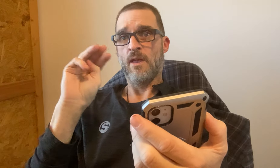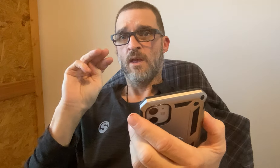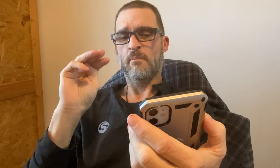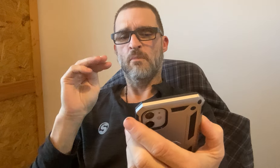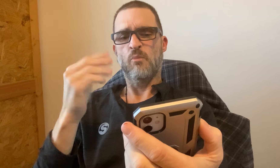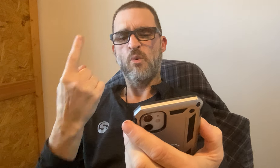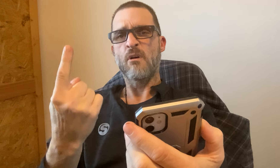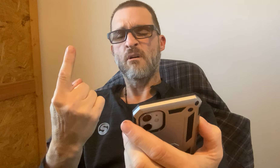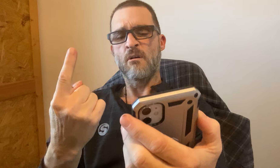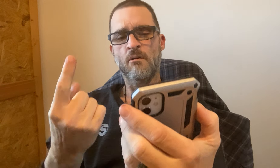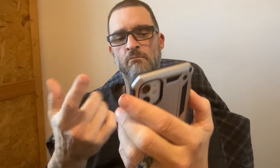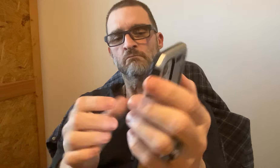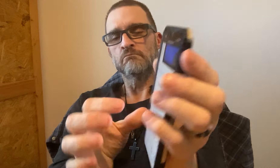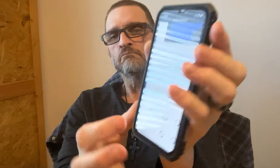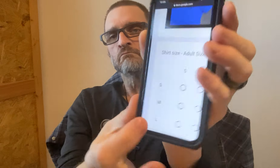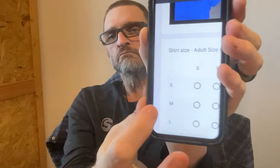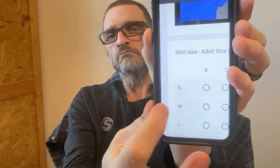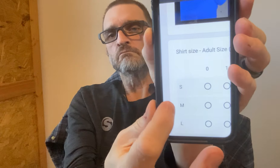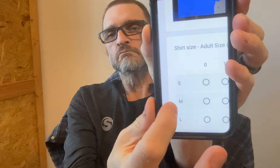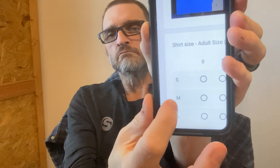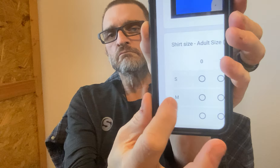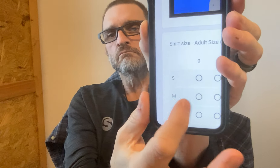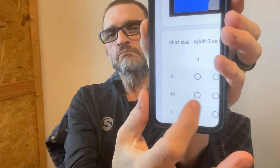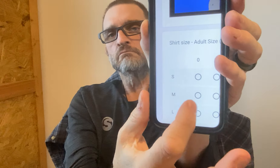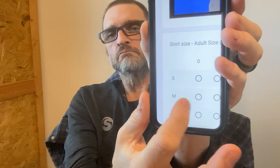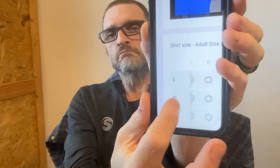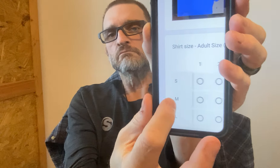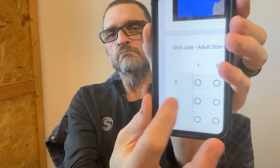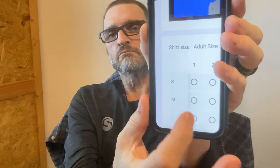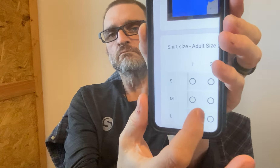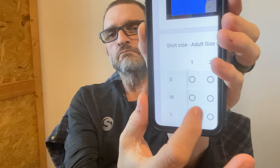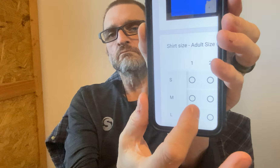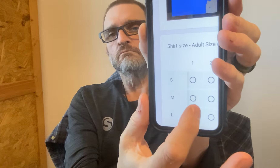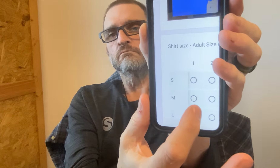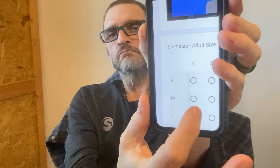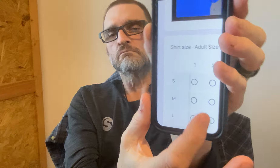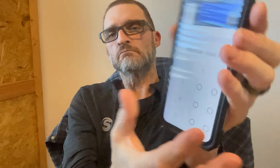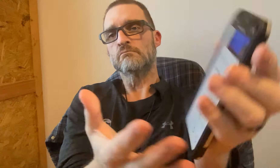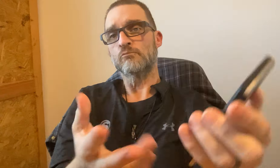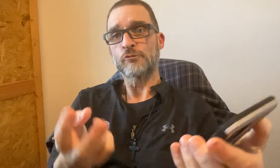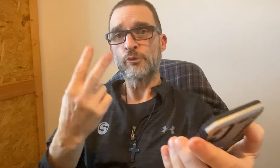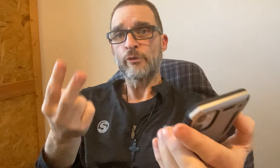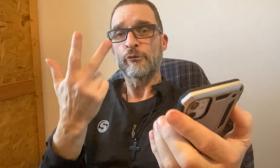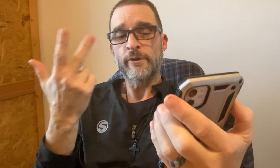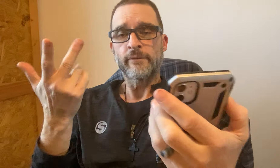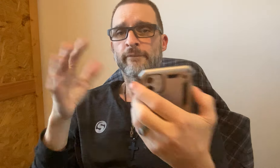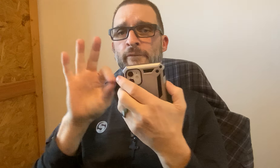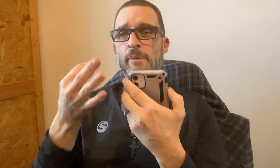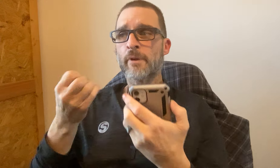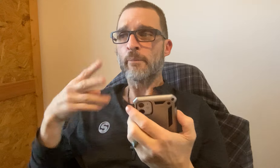If you want Medium, just 1 -- put in 1 or 2 or 3